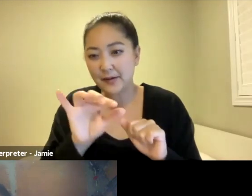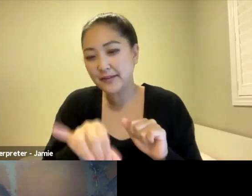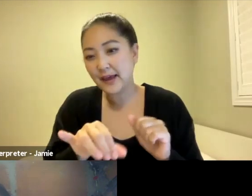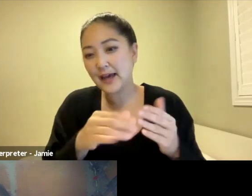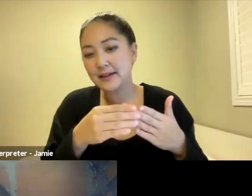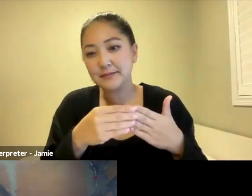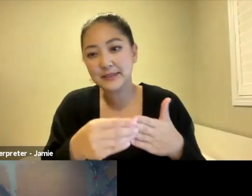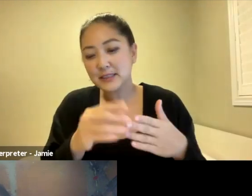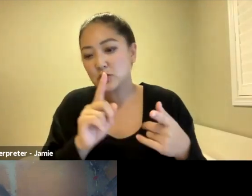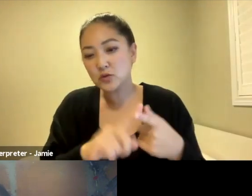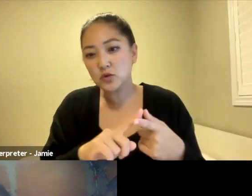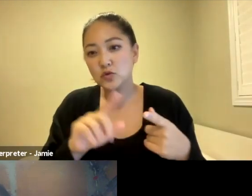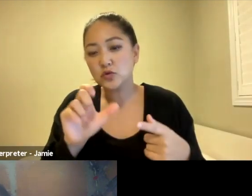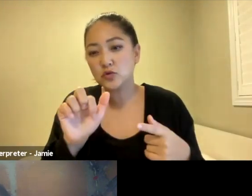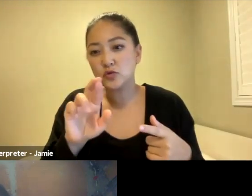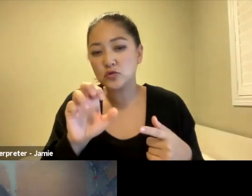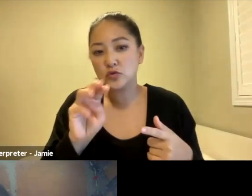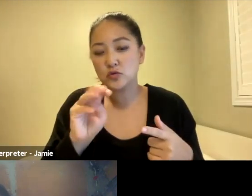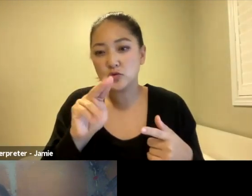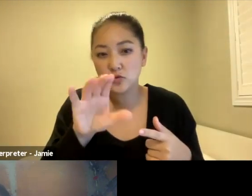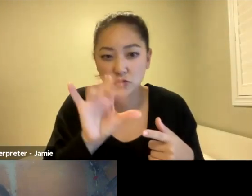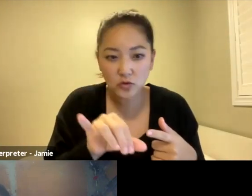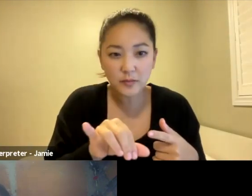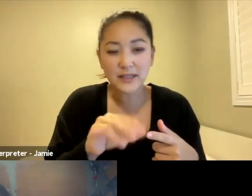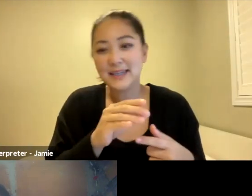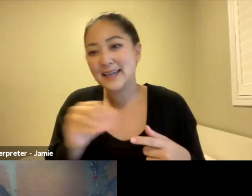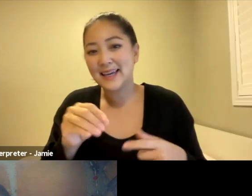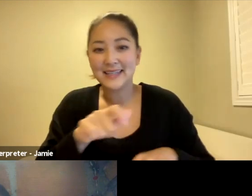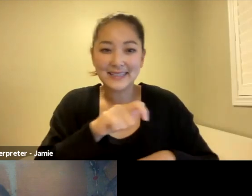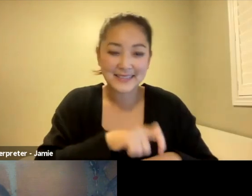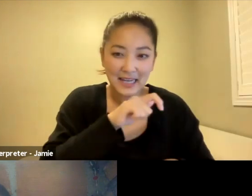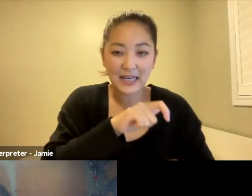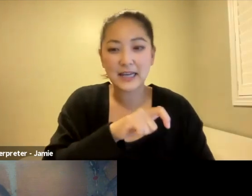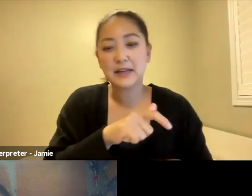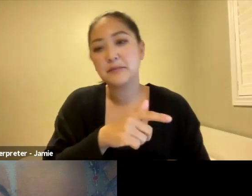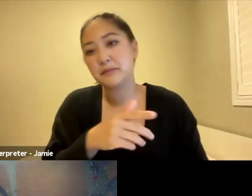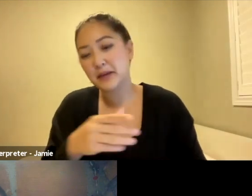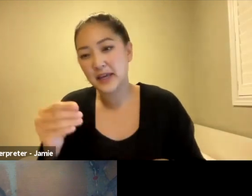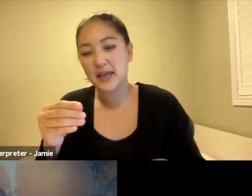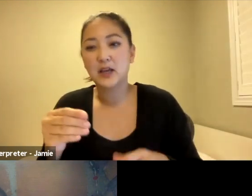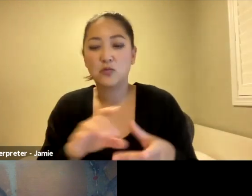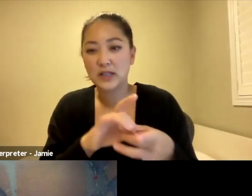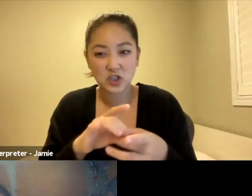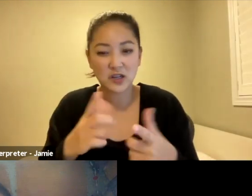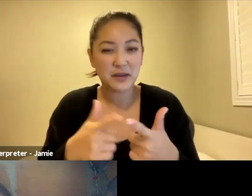ceremony and also around time and relationship to Iwianch. Yeah.